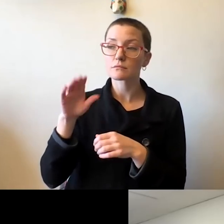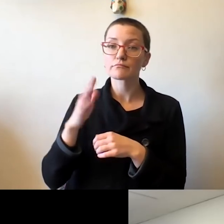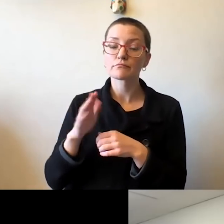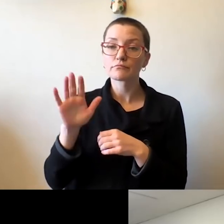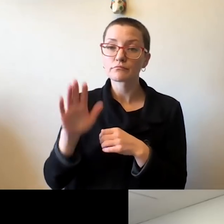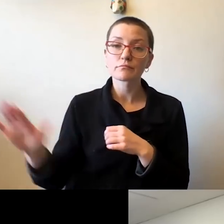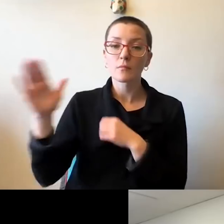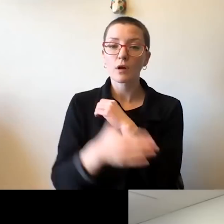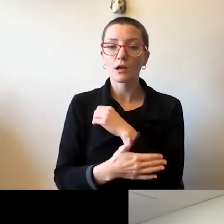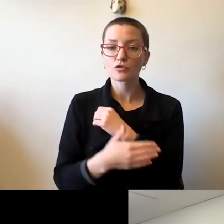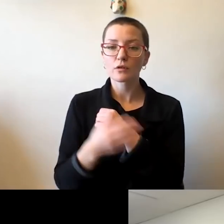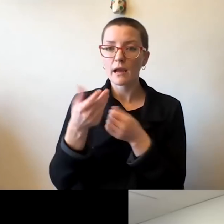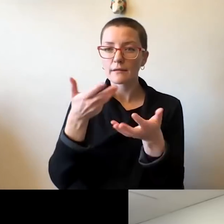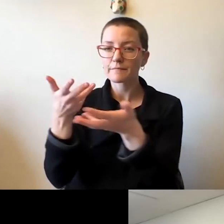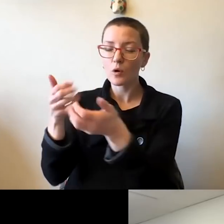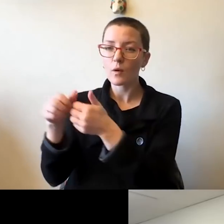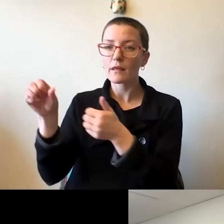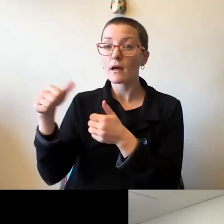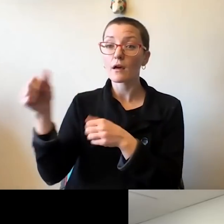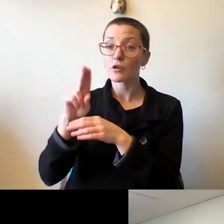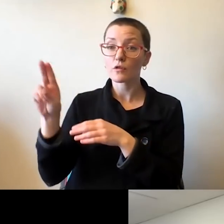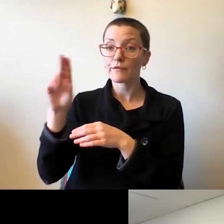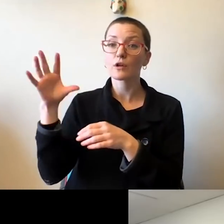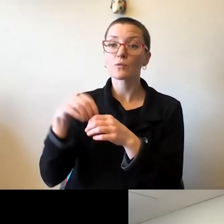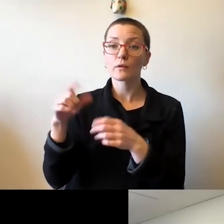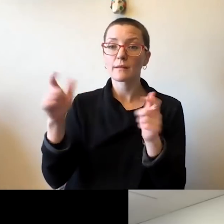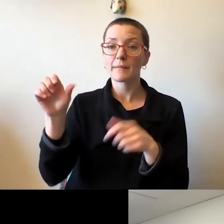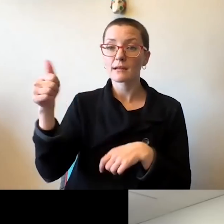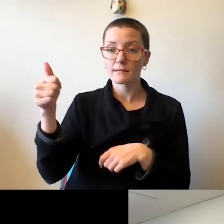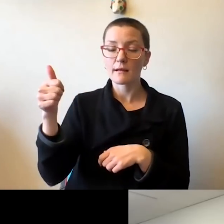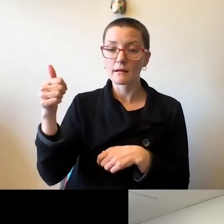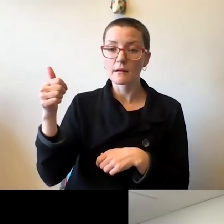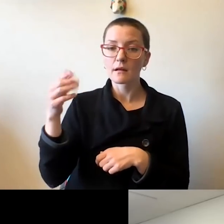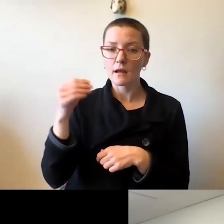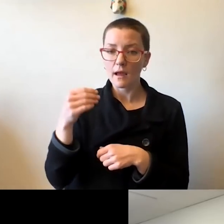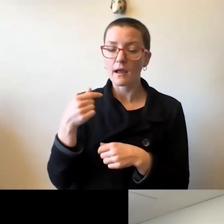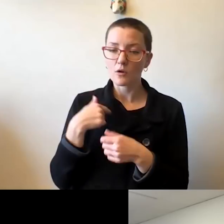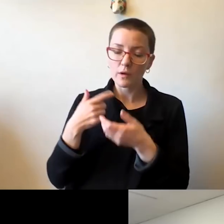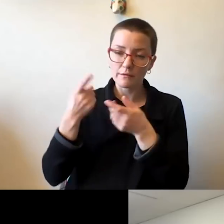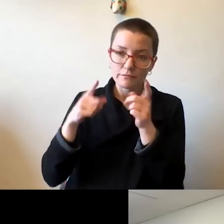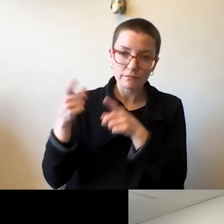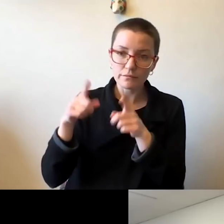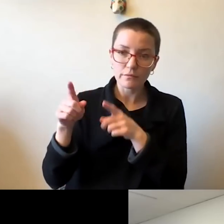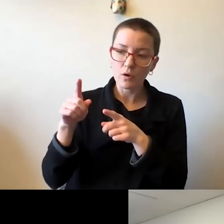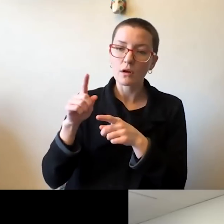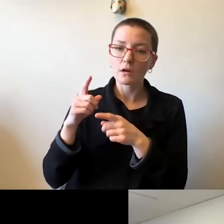of many universities took into account and made similar changes that we made about our academic calendar.